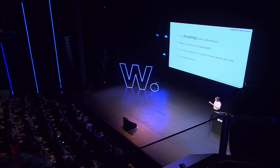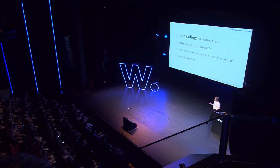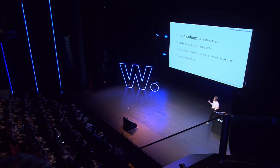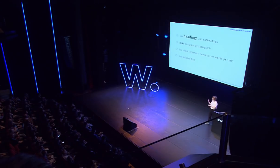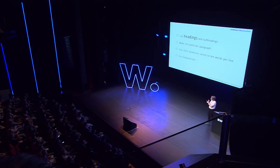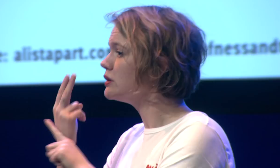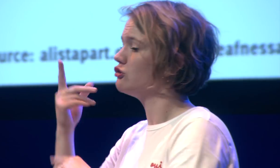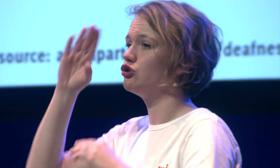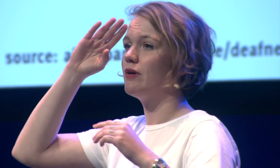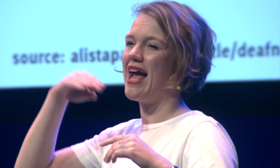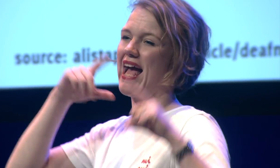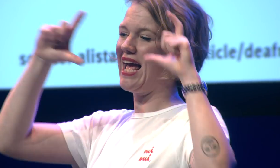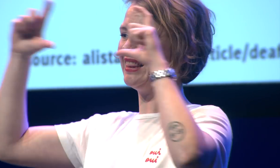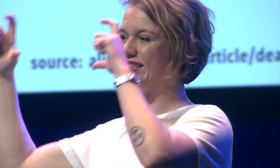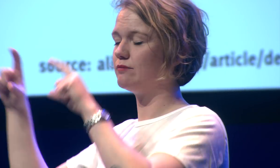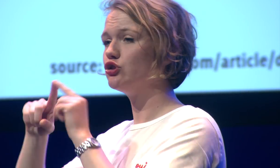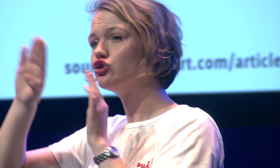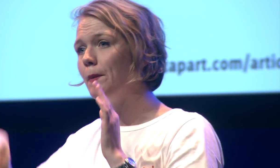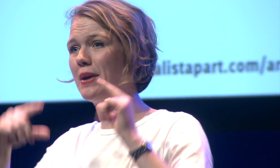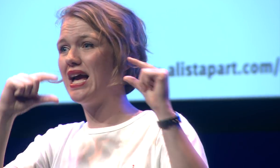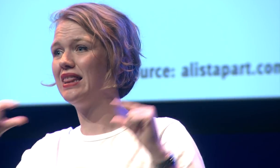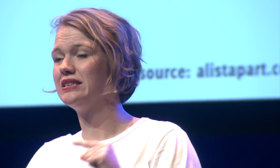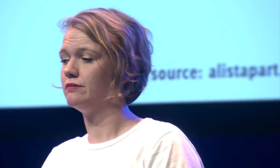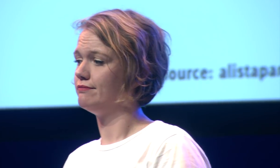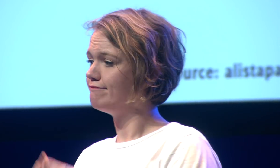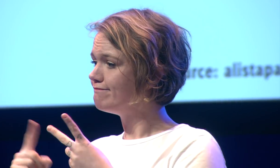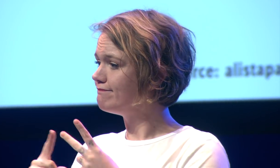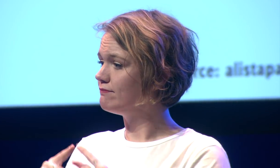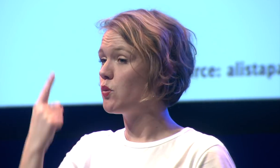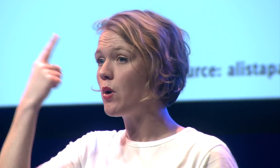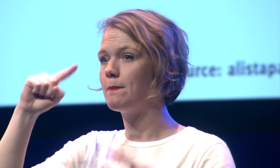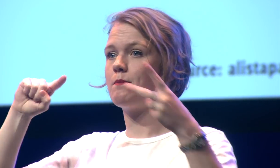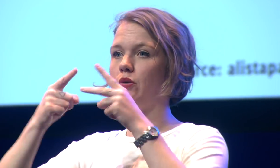readability of your website so use headings and subheadings make one point